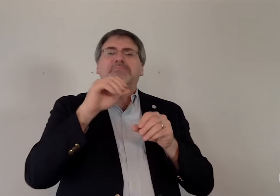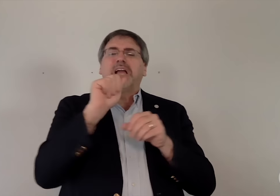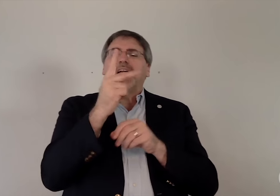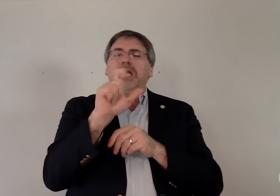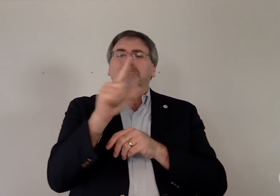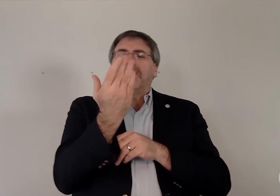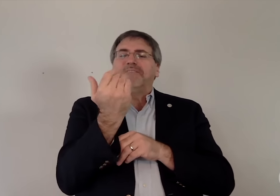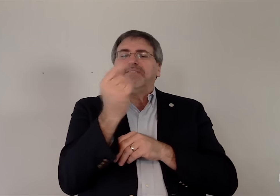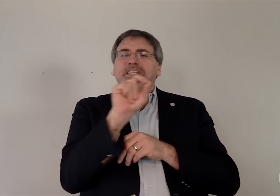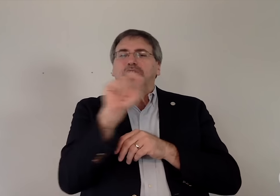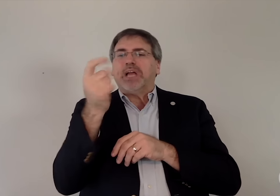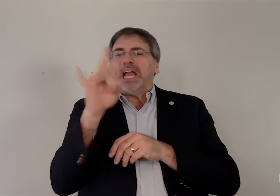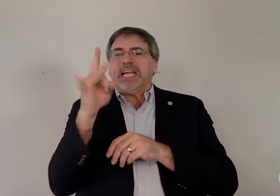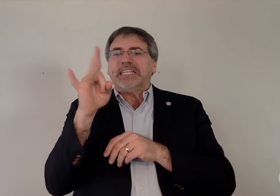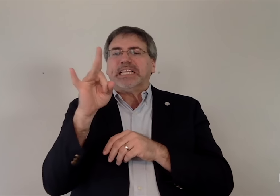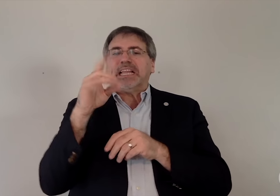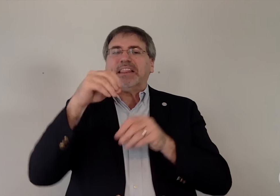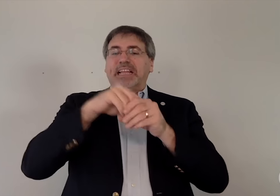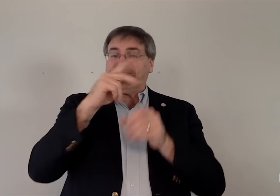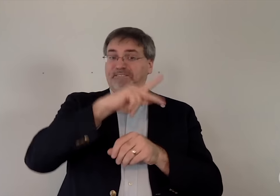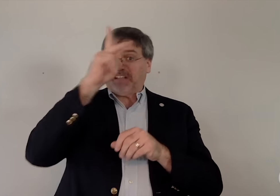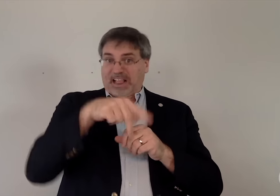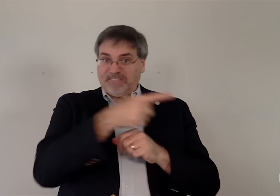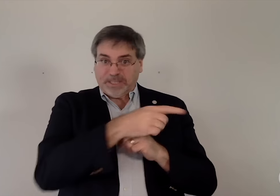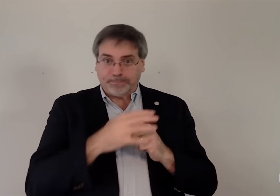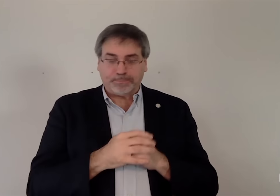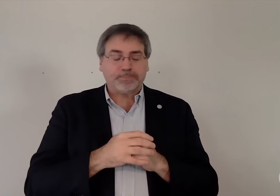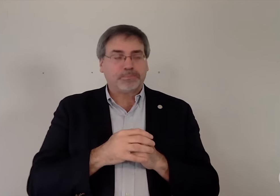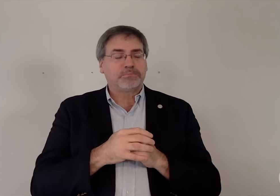which takes place April 15-18, 2016 in Philadelphia, PA.